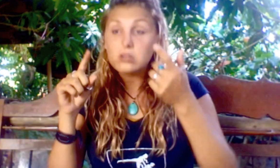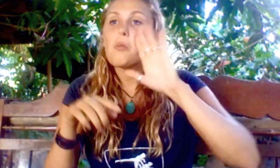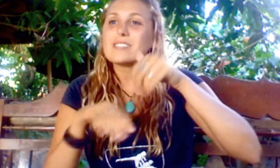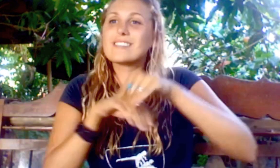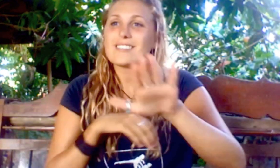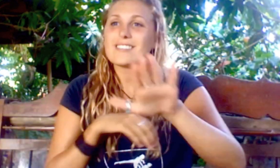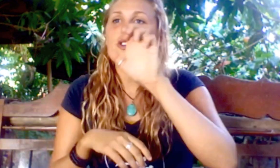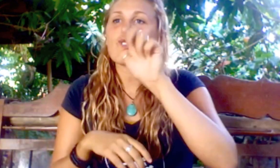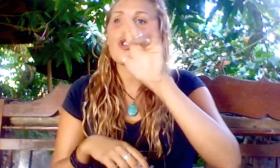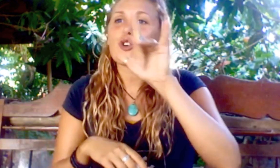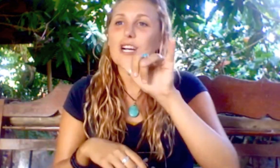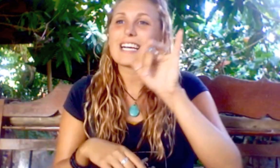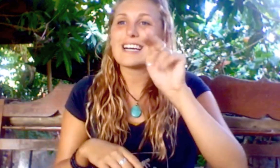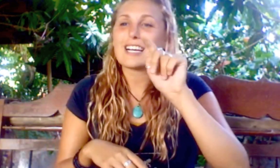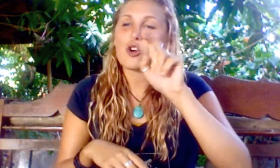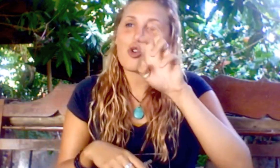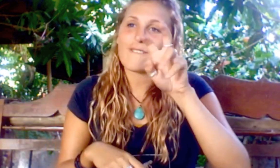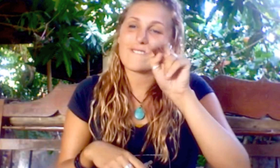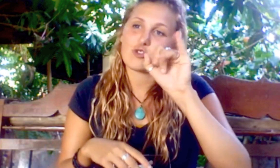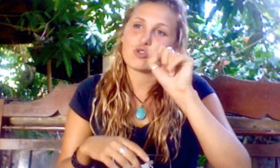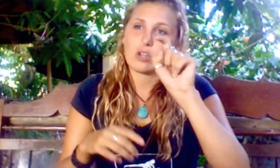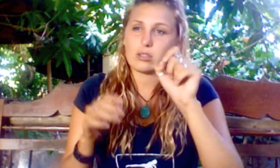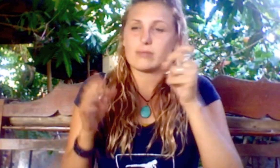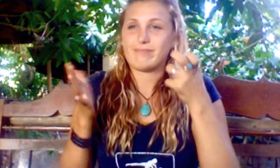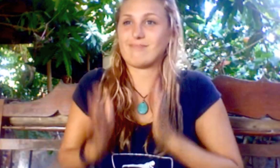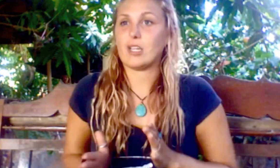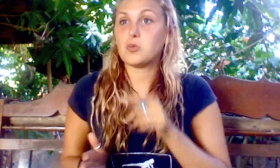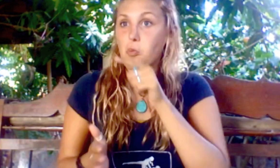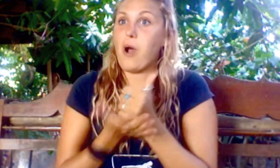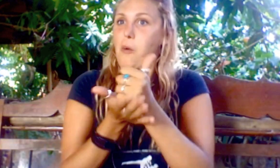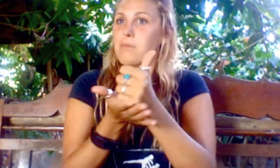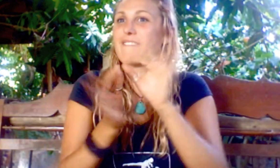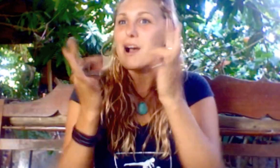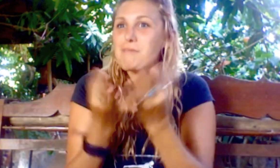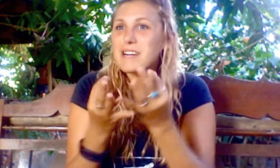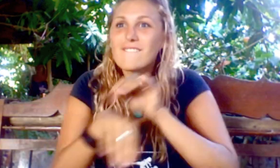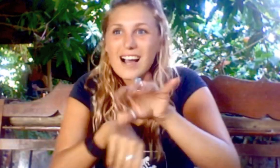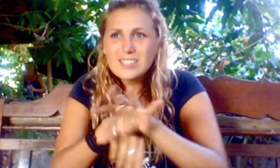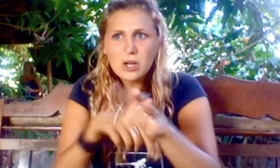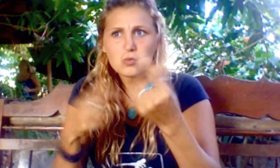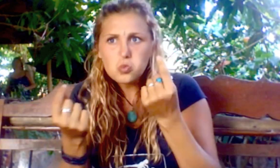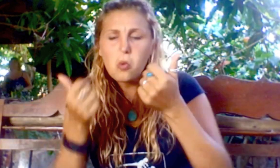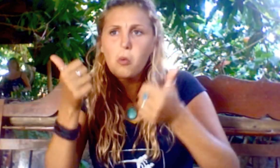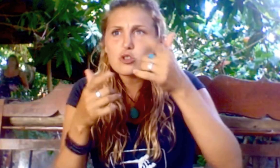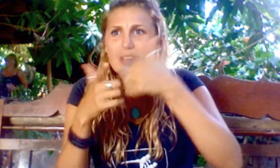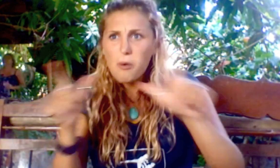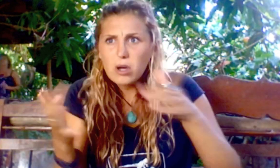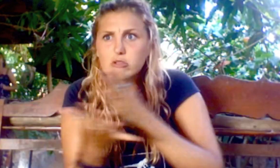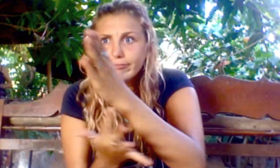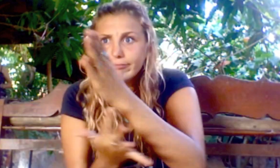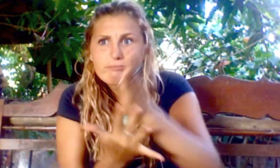What they will do is send a Early interventionist who help as well as give advice to family members on language methods,